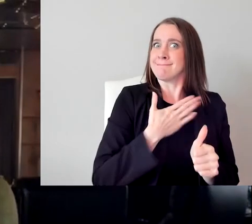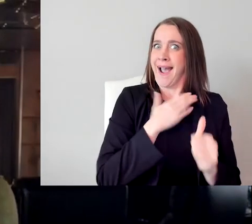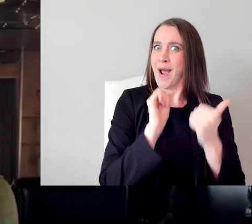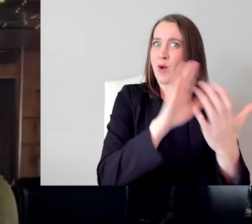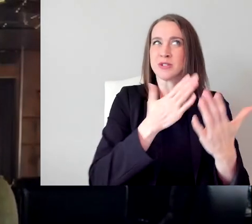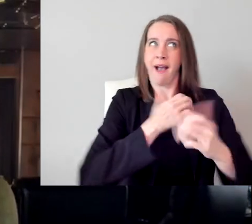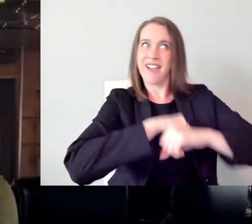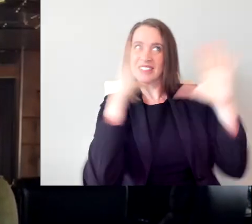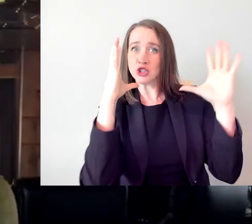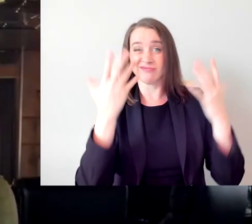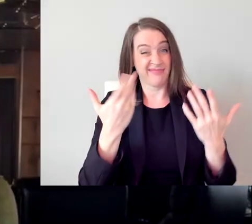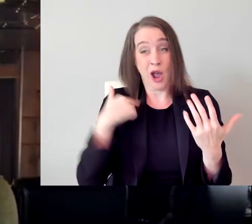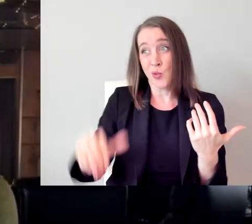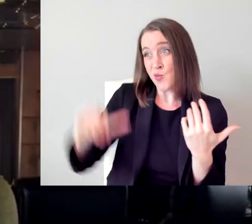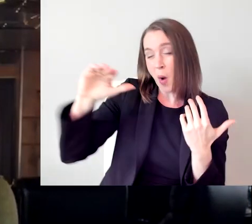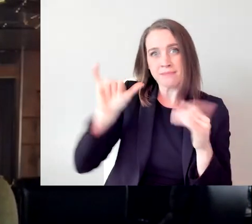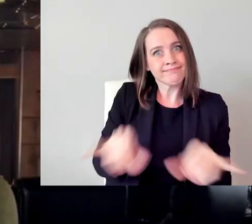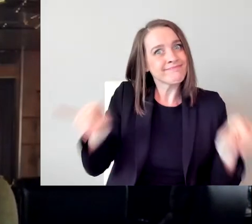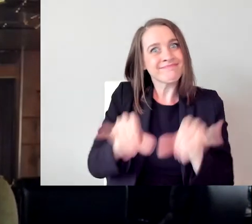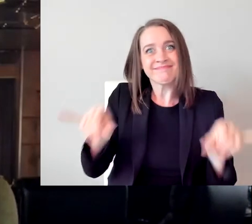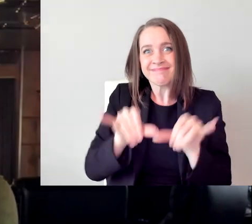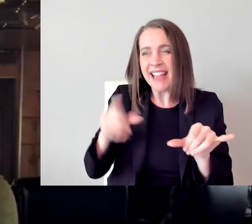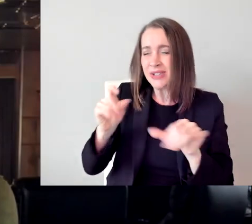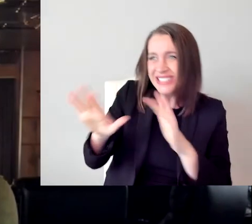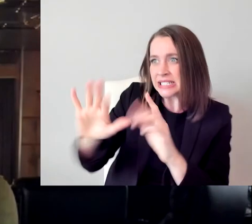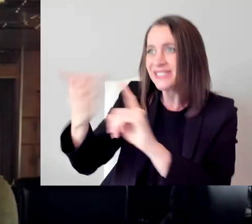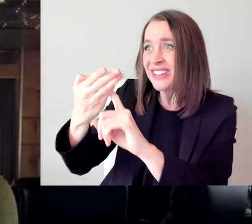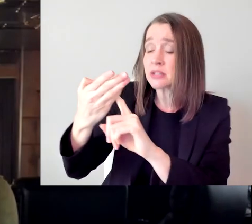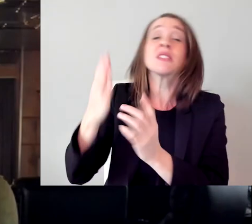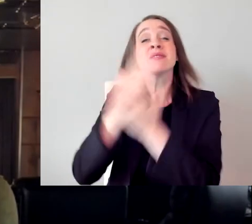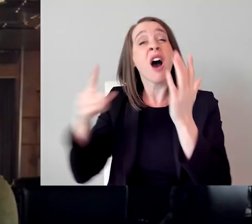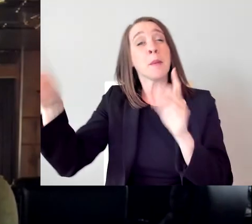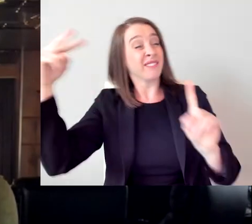And I think that a lot of people do look at it as a negative, but it can be a positive.